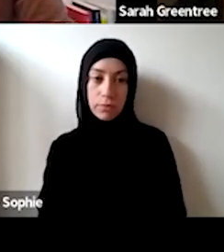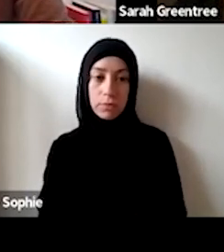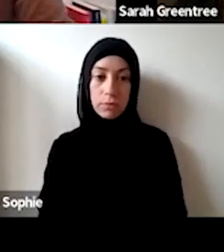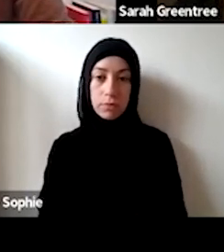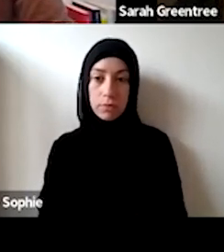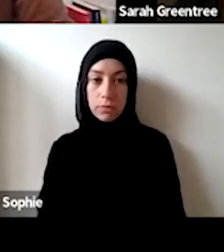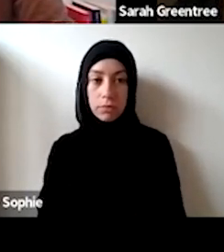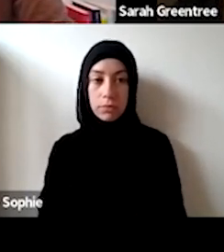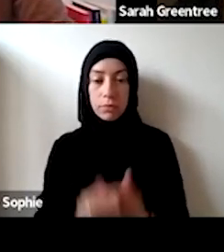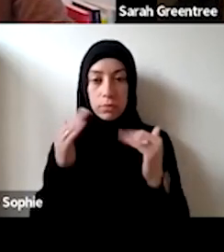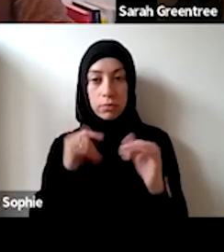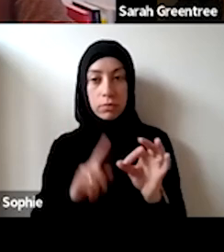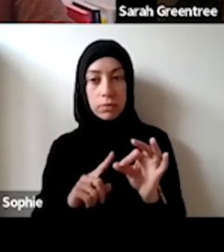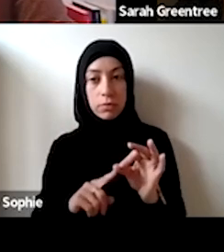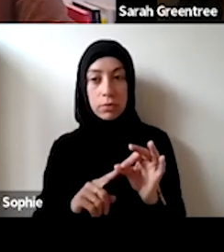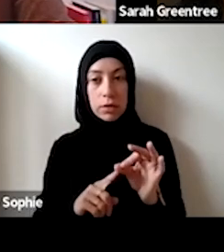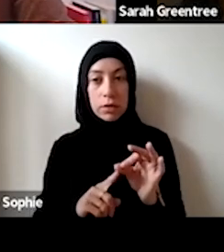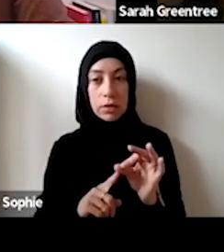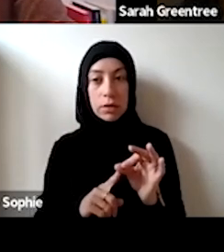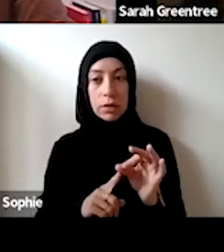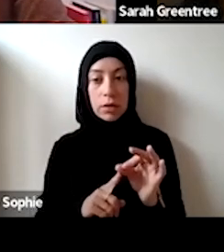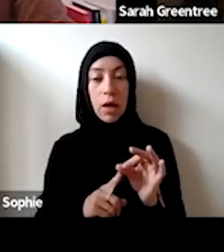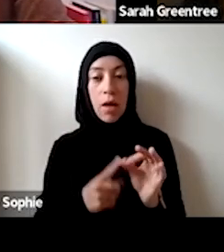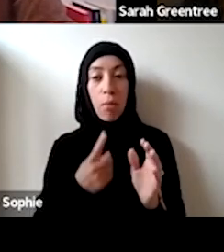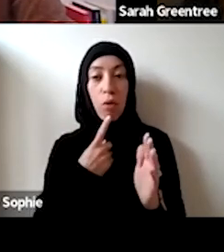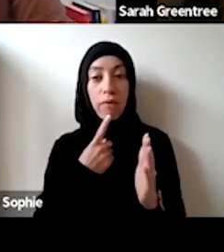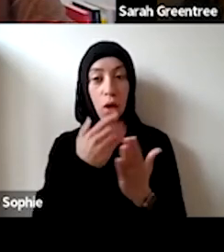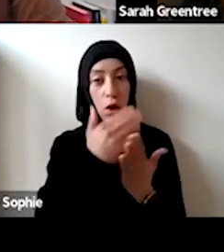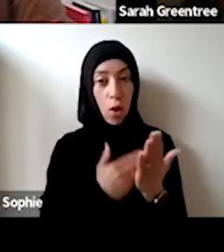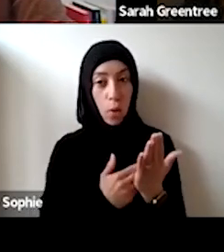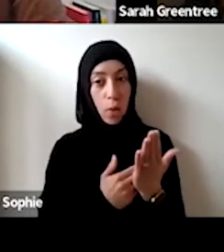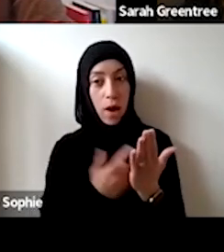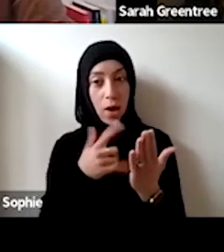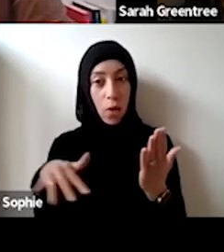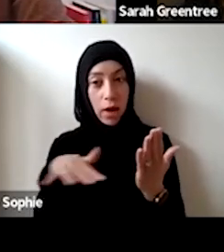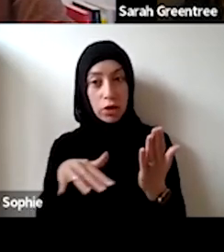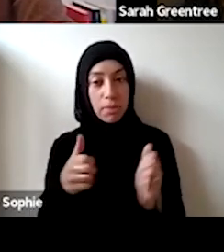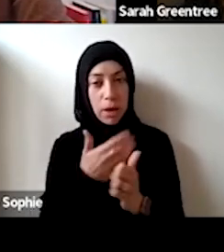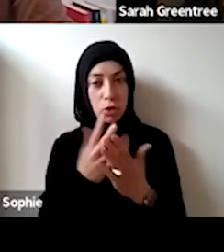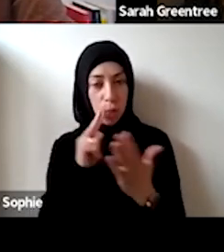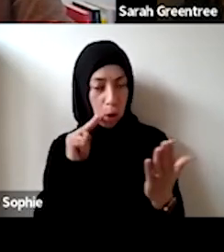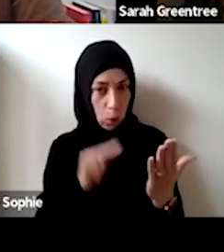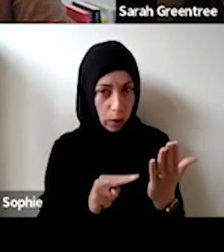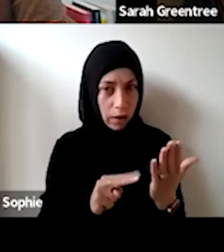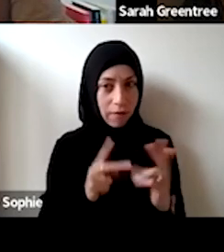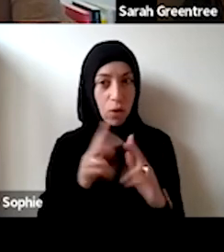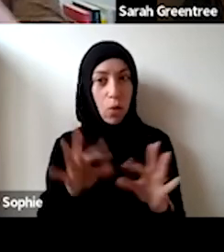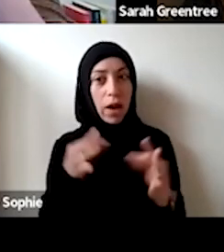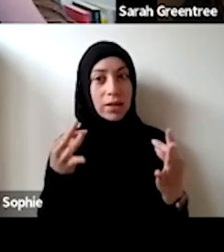Kat has asked if we will take into account the portfolio of organizations and locations to ensure a balance of art form support in the decisions or is it really just best.